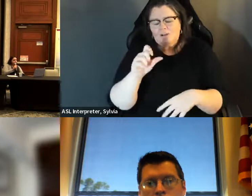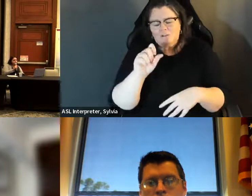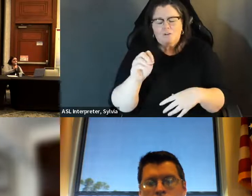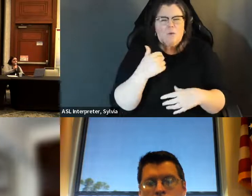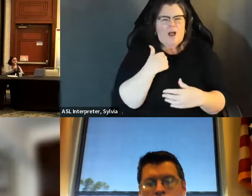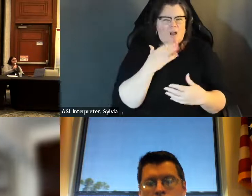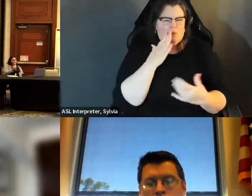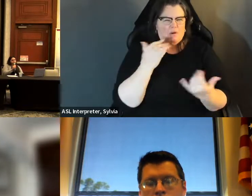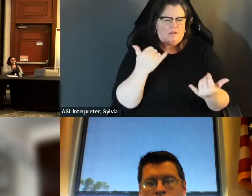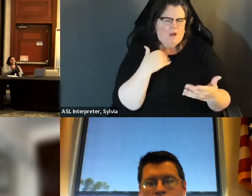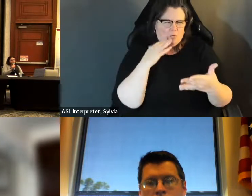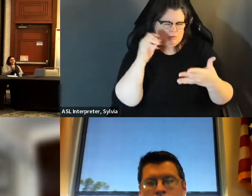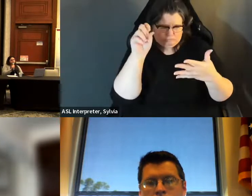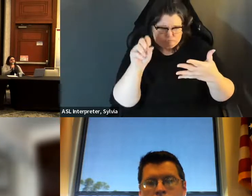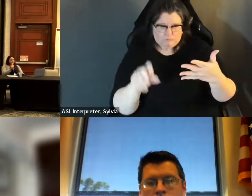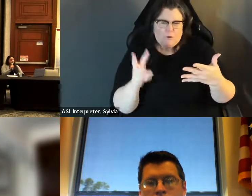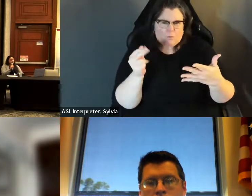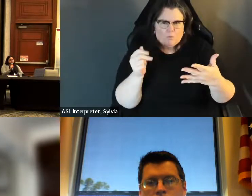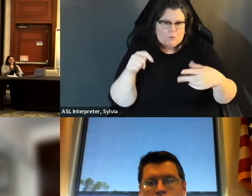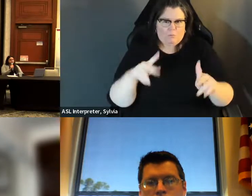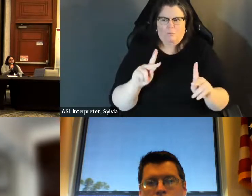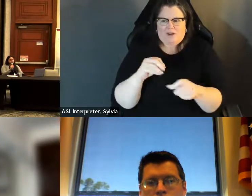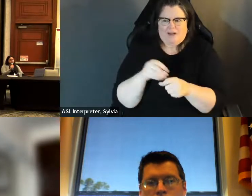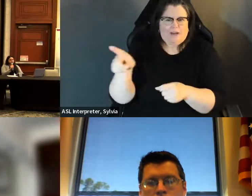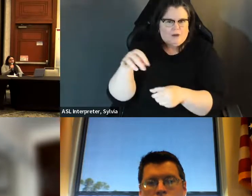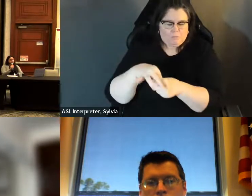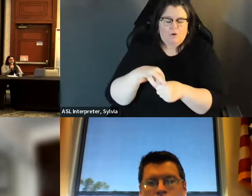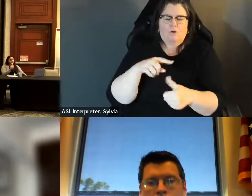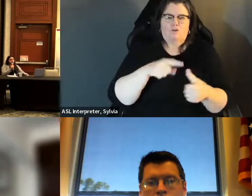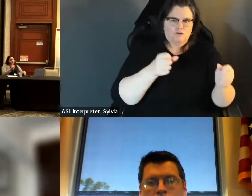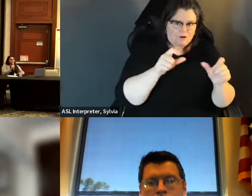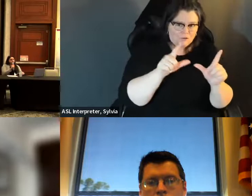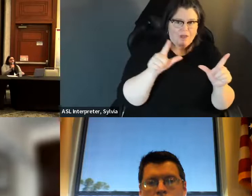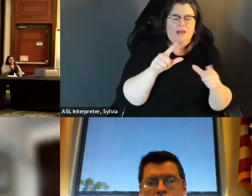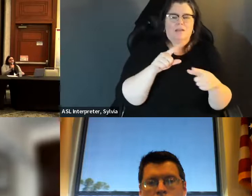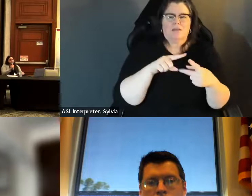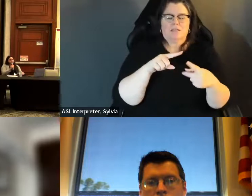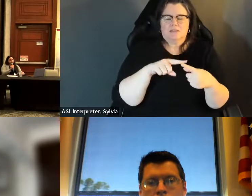I just wanted to test it out. It's real. I whether go ahead and read off the list but I will go ahead and read off the list of what is allowed at the polls. Bring a driver's license, a state id a Us.